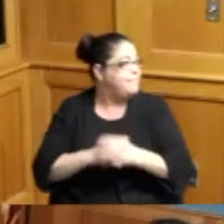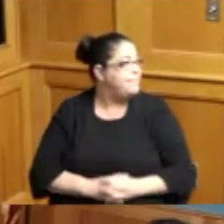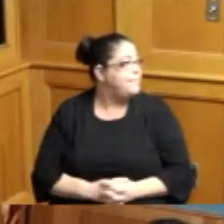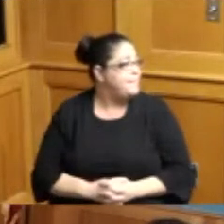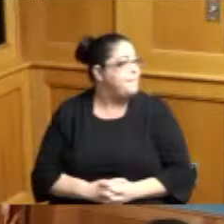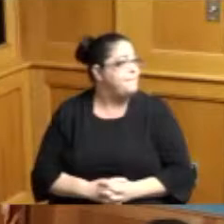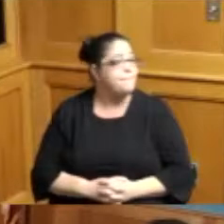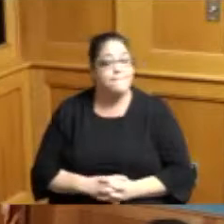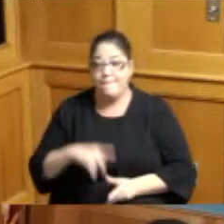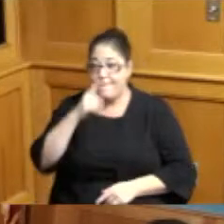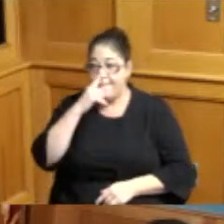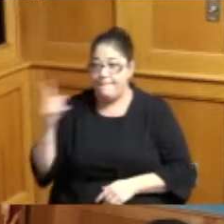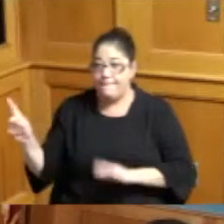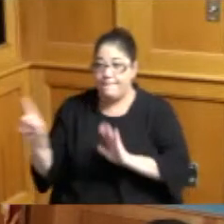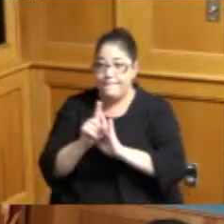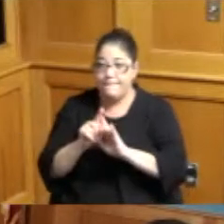the picture with you will come down there